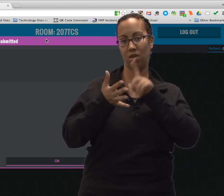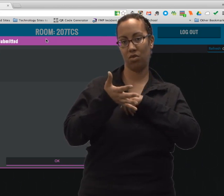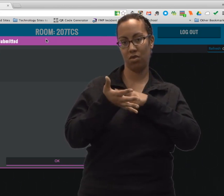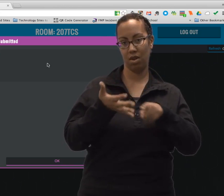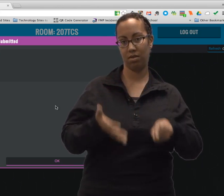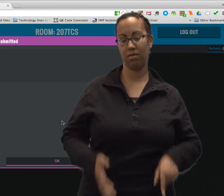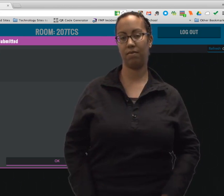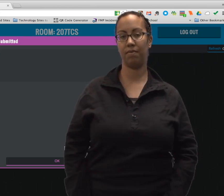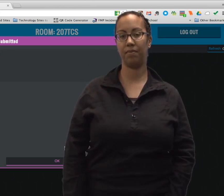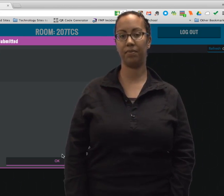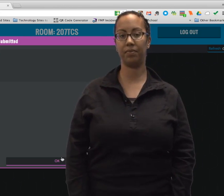Purple means that the teacher will correct it.